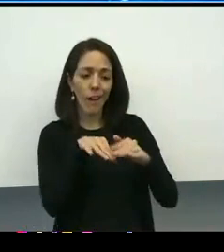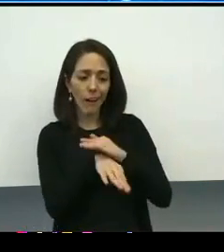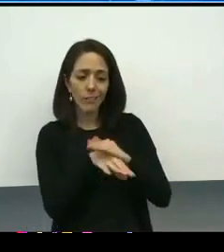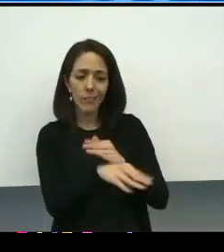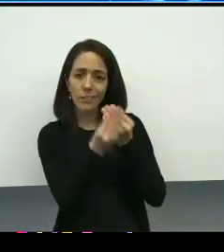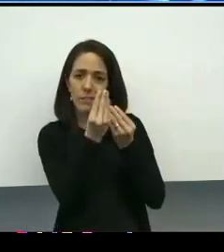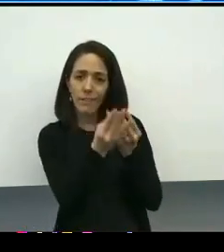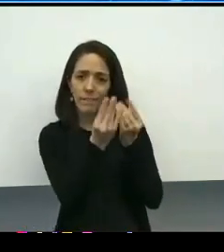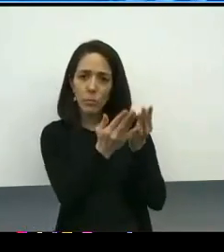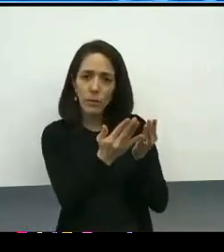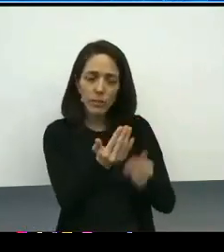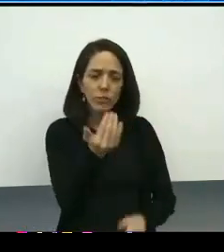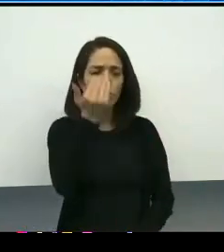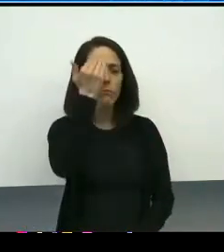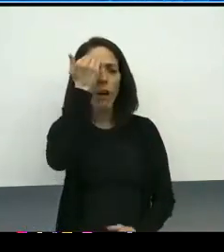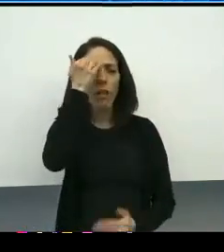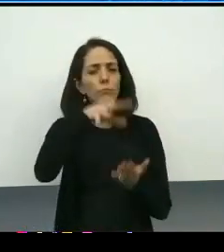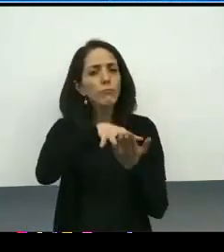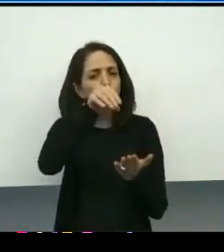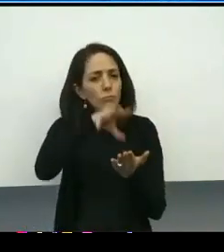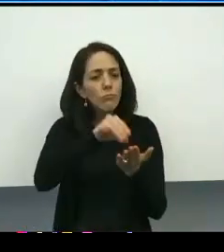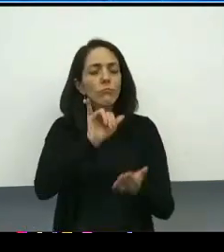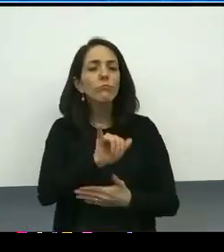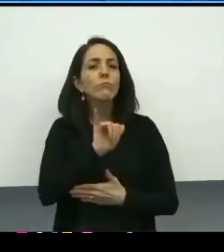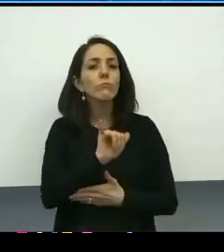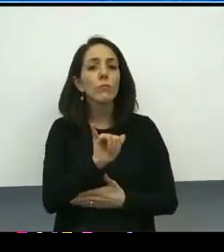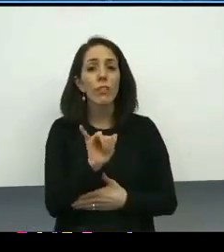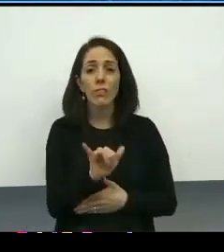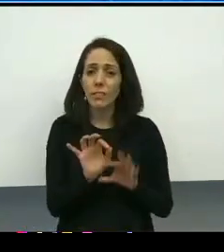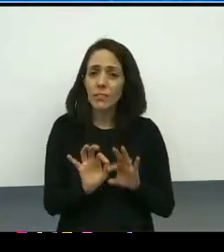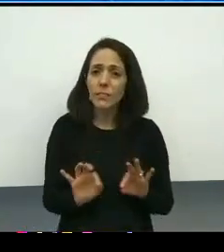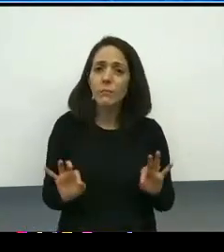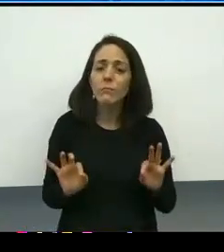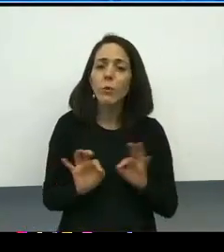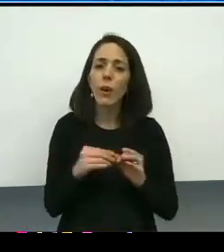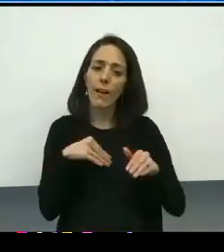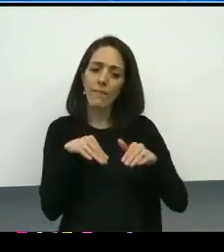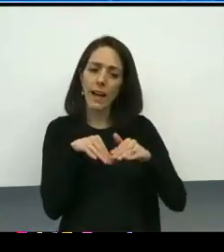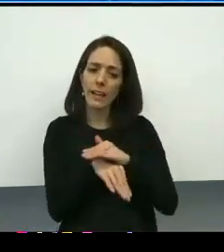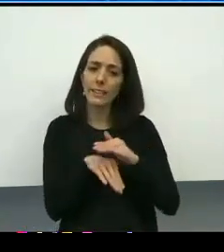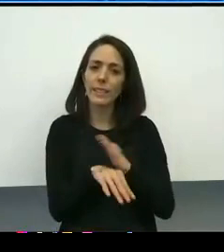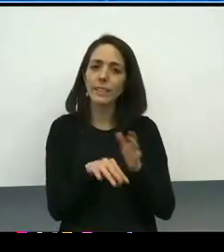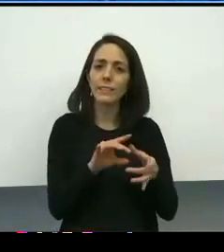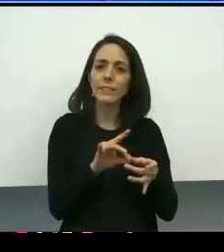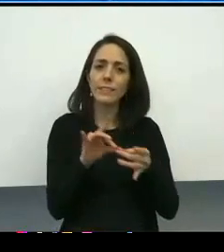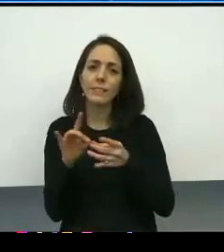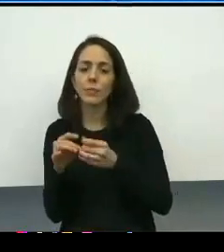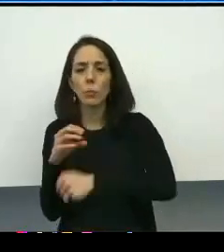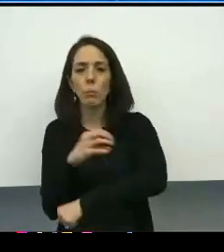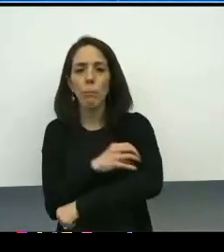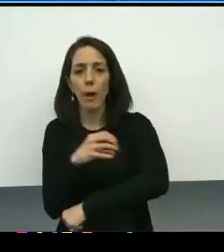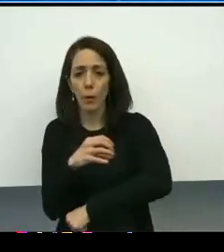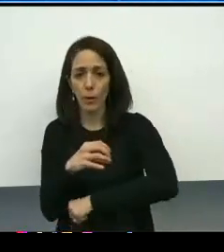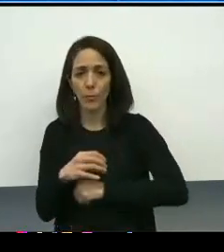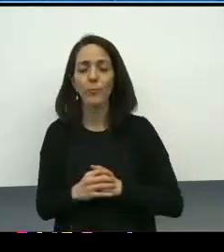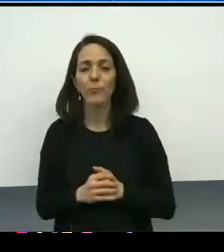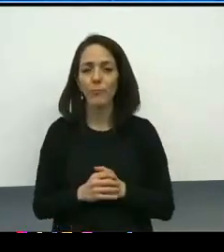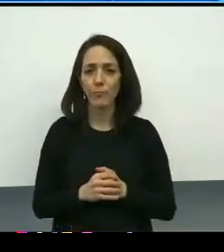is really akin to having access to power. And so to that end, we wanted to make sure